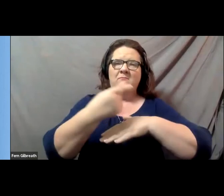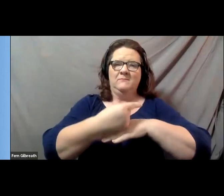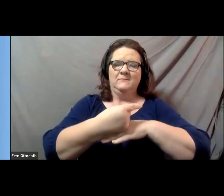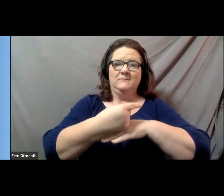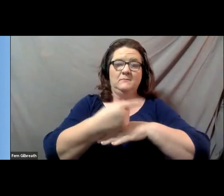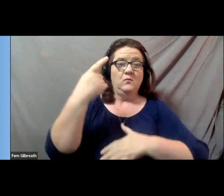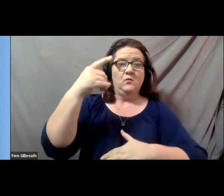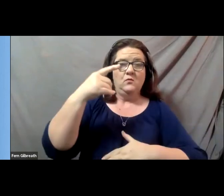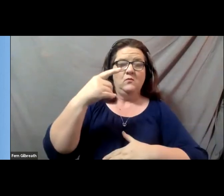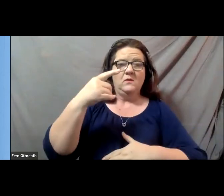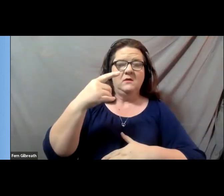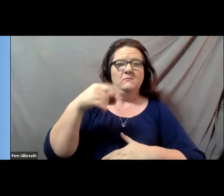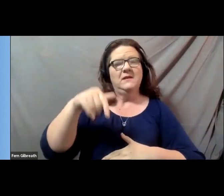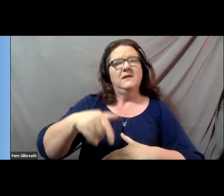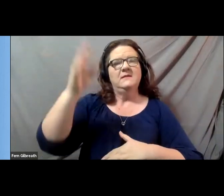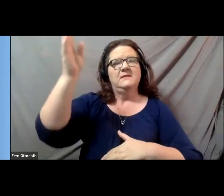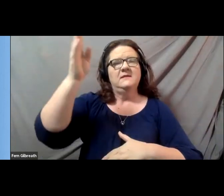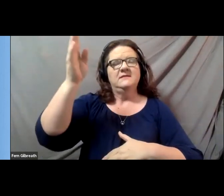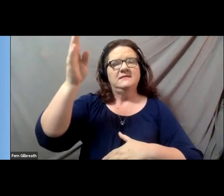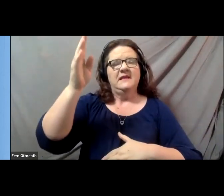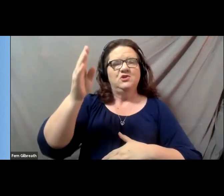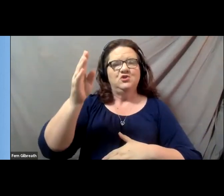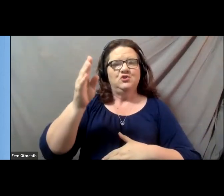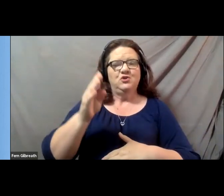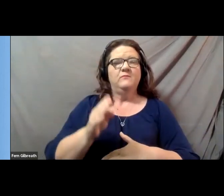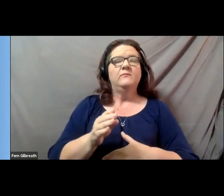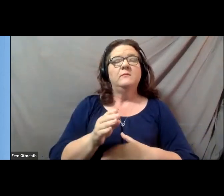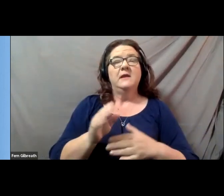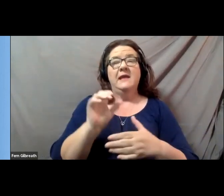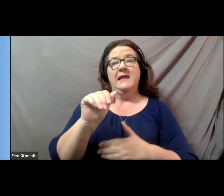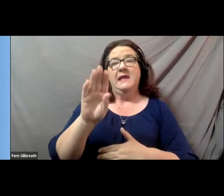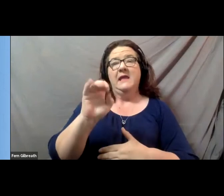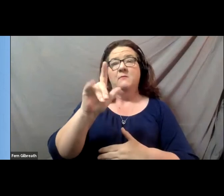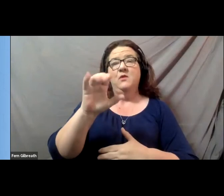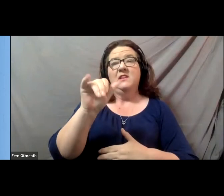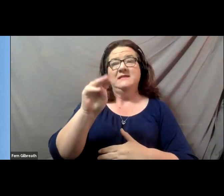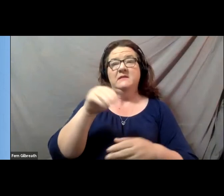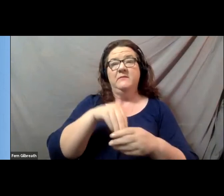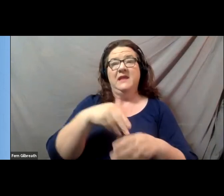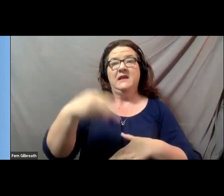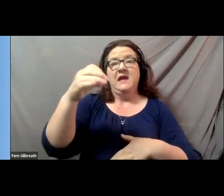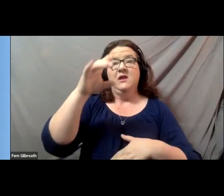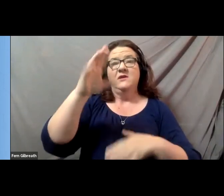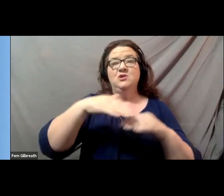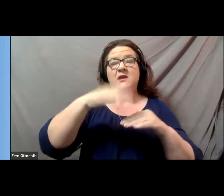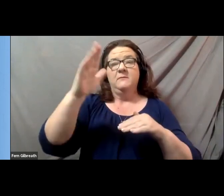for the Regents' Lecture, Disrupting Ableism in Higher Education and Beyond. My name is Lauren Clark,